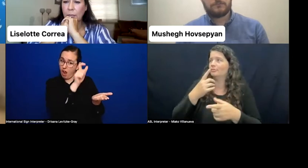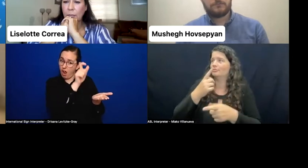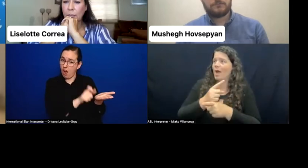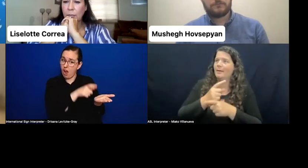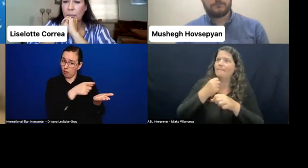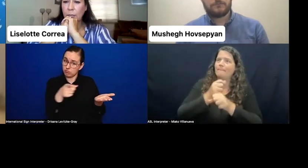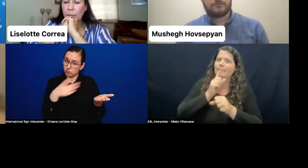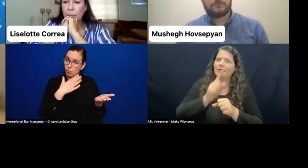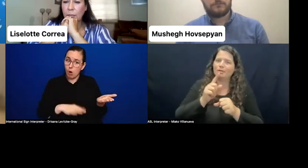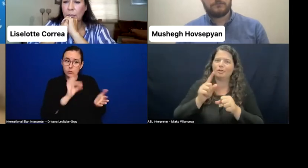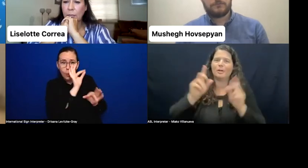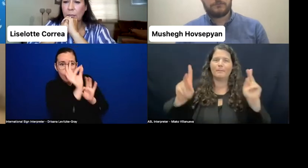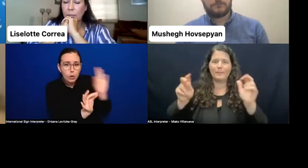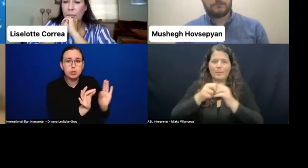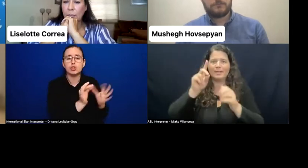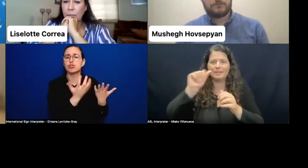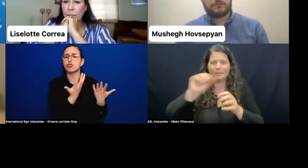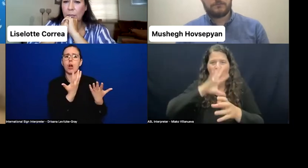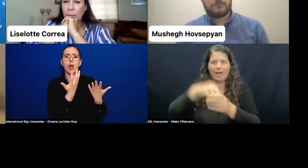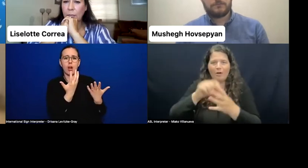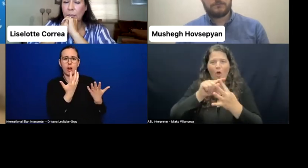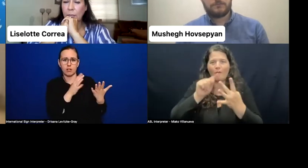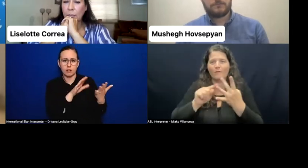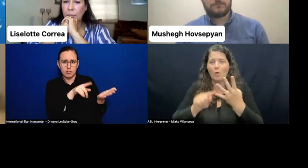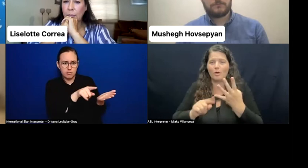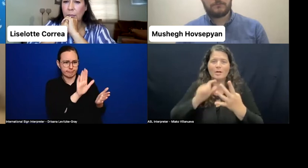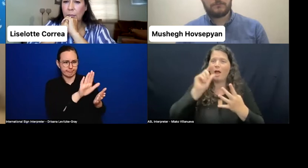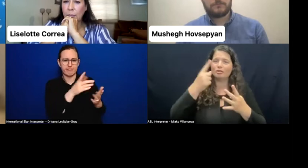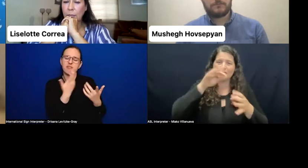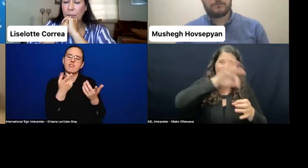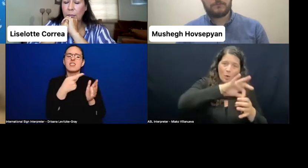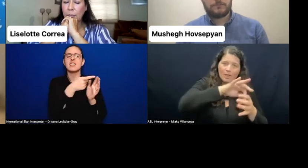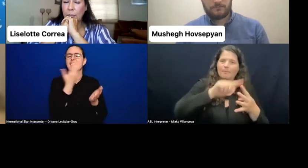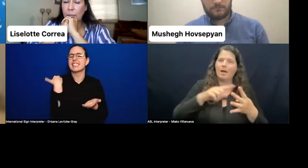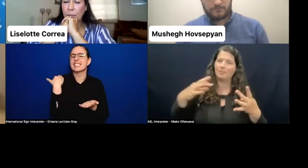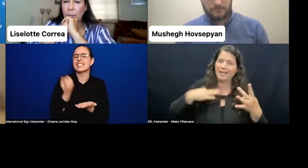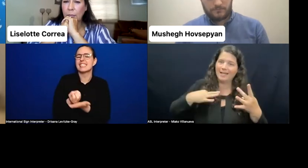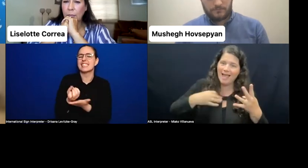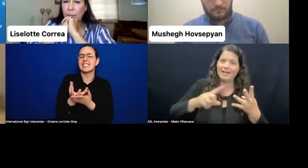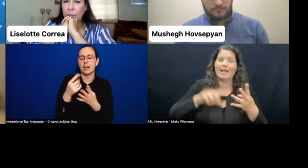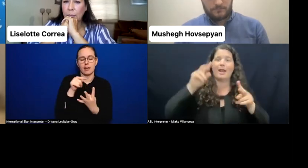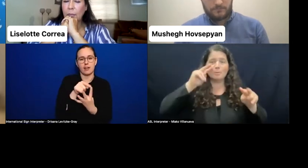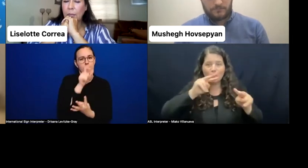across these four elements, whether it's voting rights, being a candidate, observer, election commission?